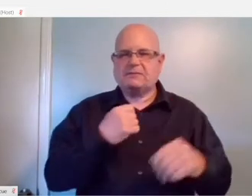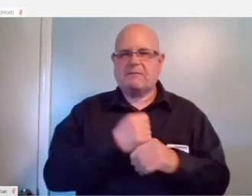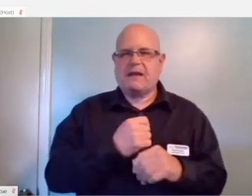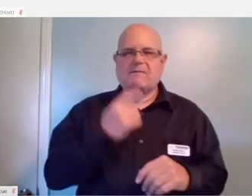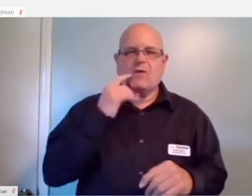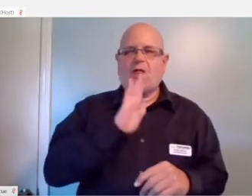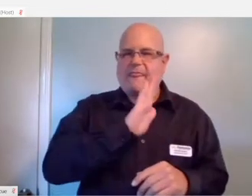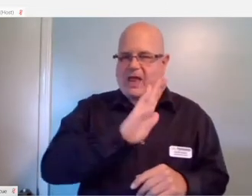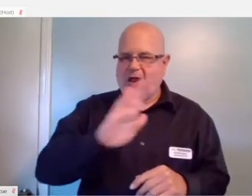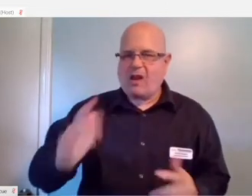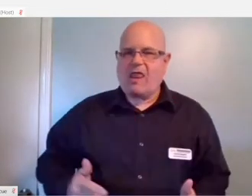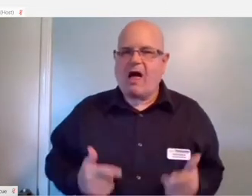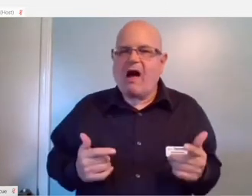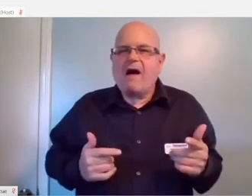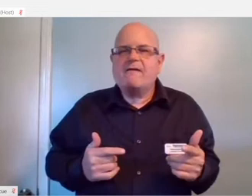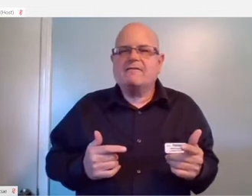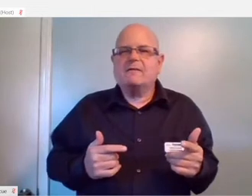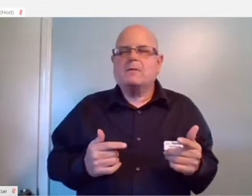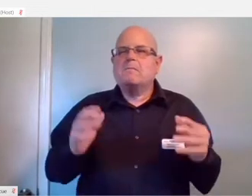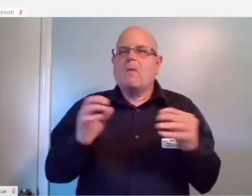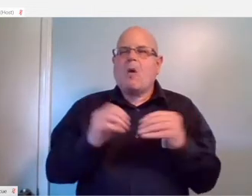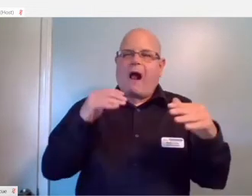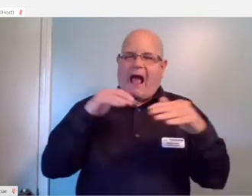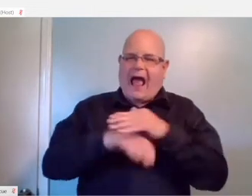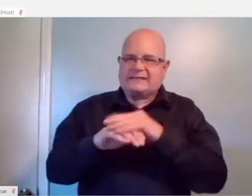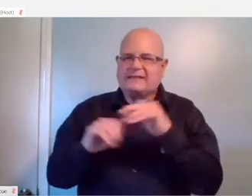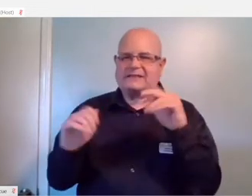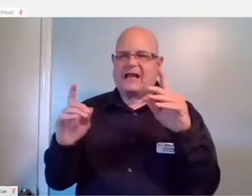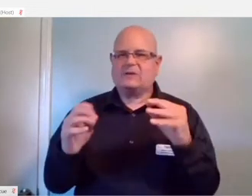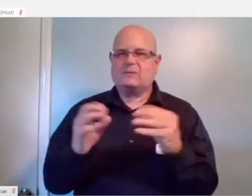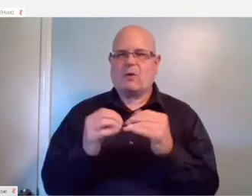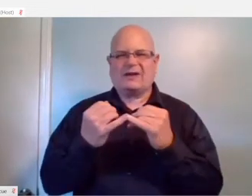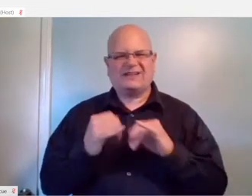What it's allowed them to the able to do independently.